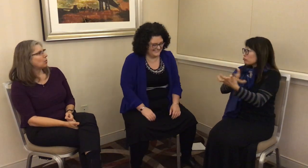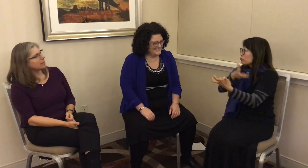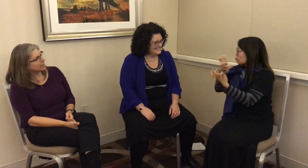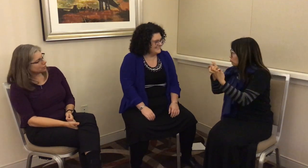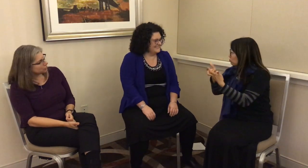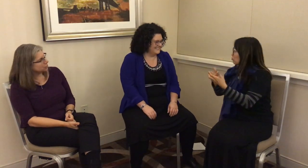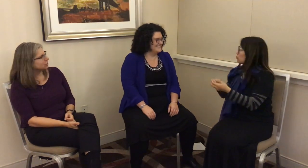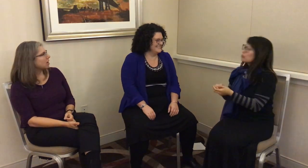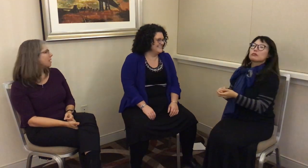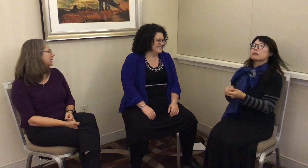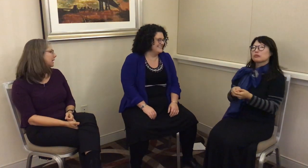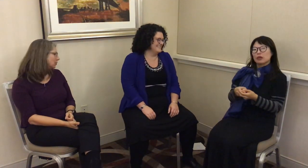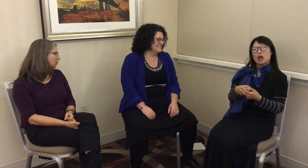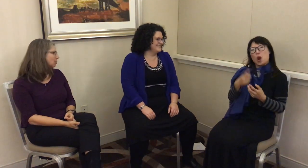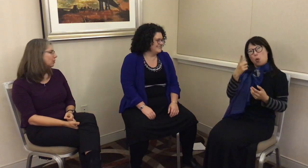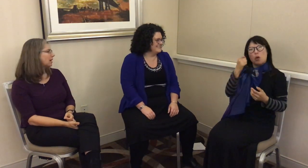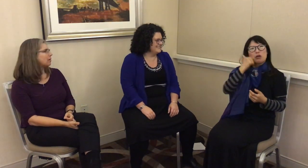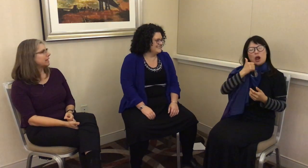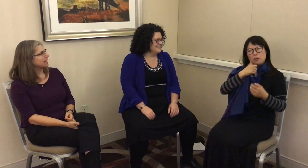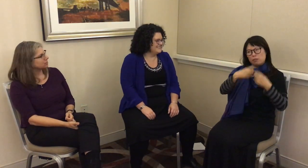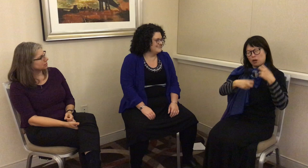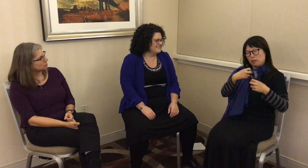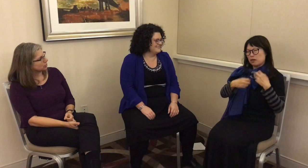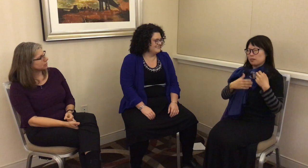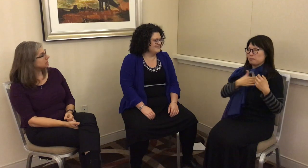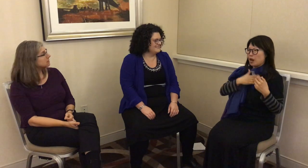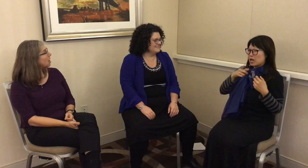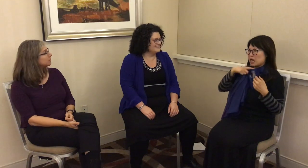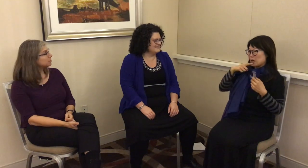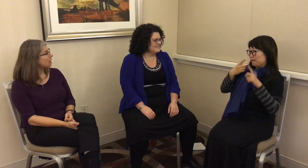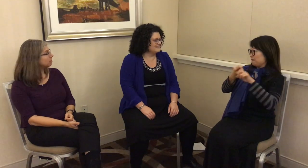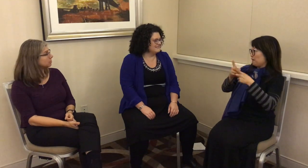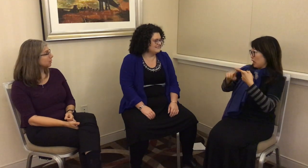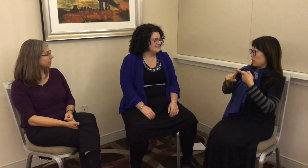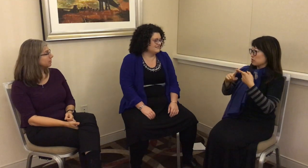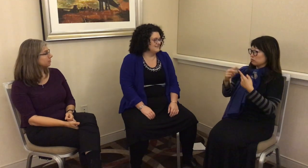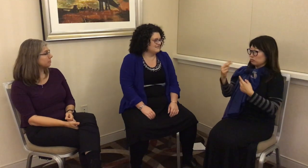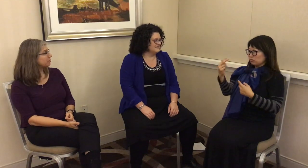I do to accommodate you? How can I answer this question? It’s a common problem with